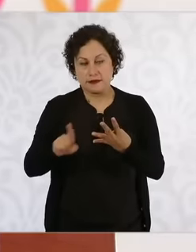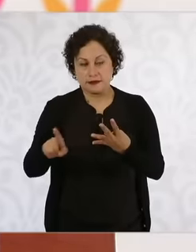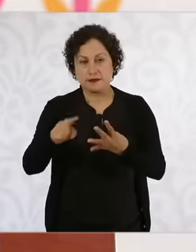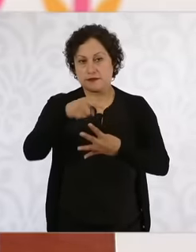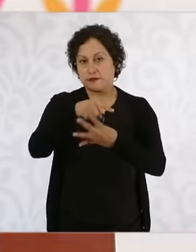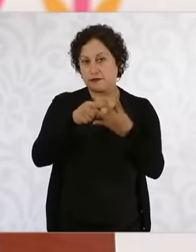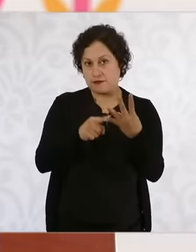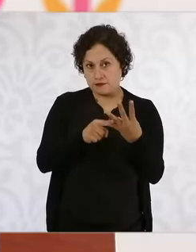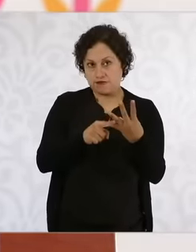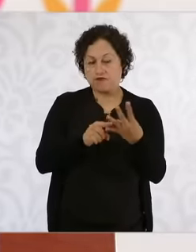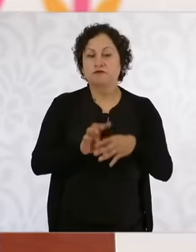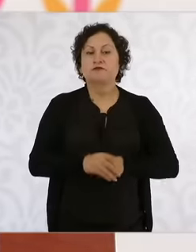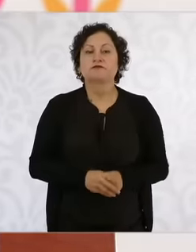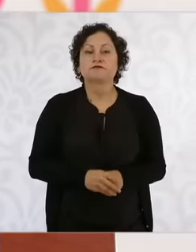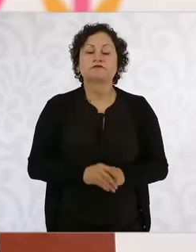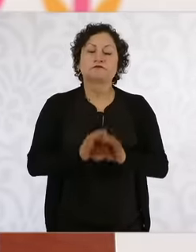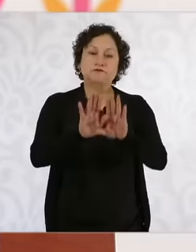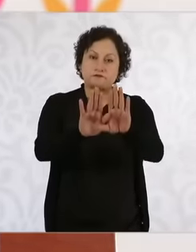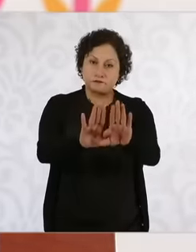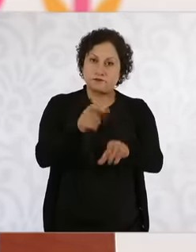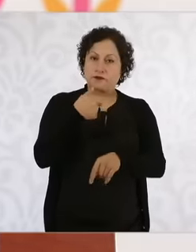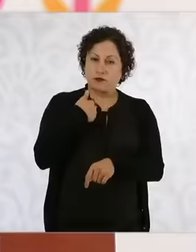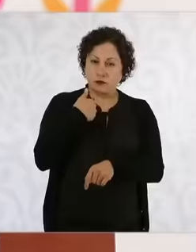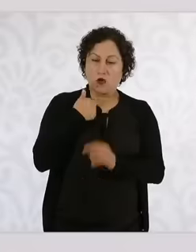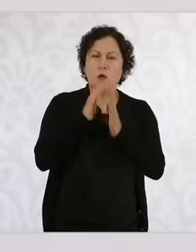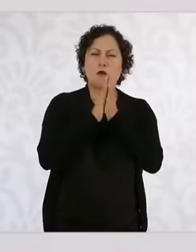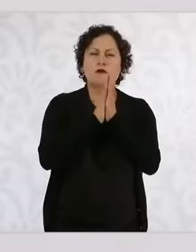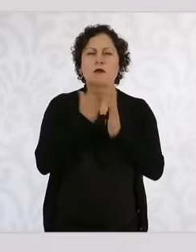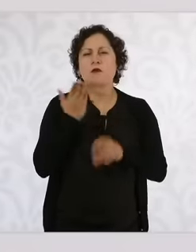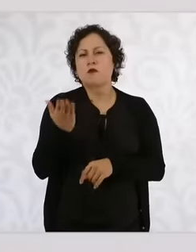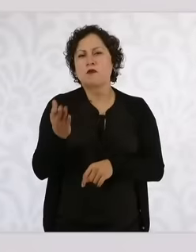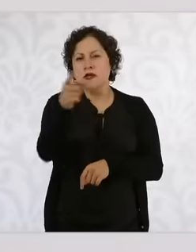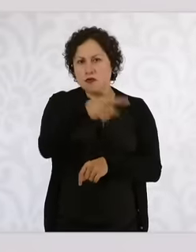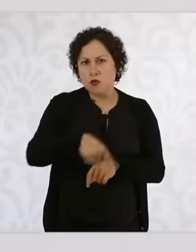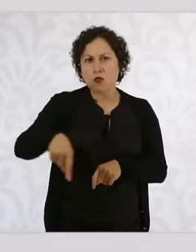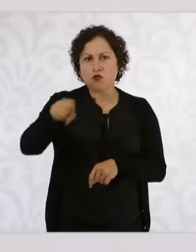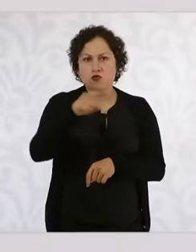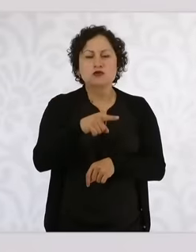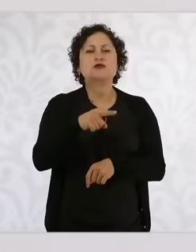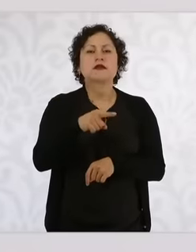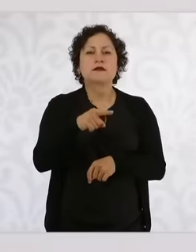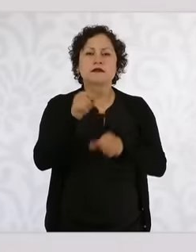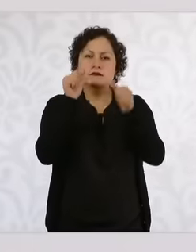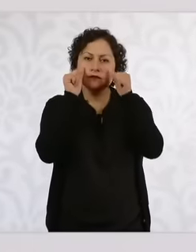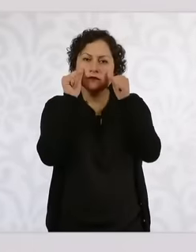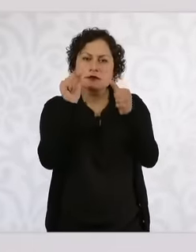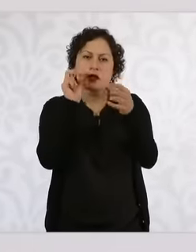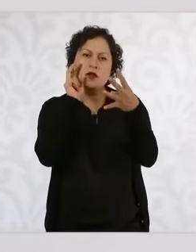invite you to listen to the intervention of Minister Pérez Dayán. The other three ministers